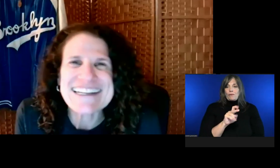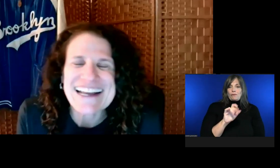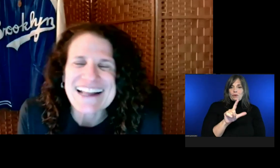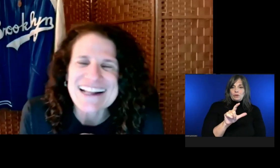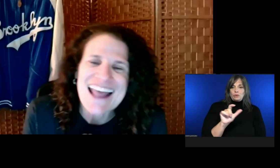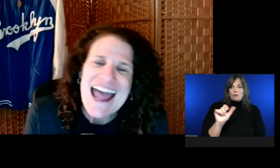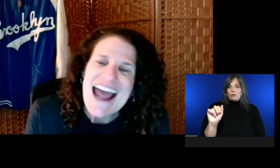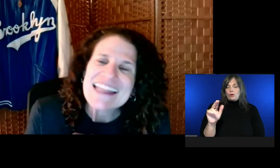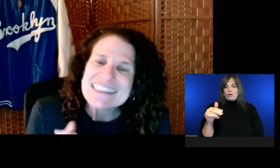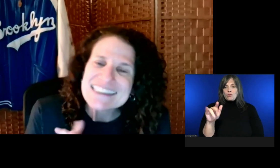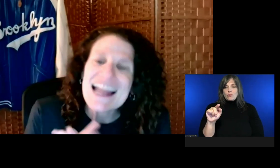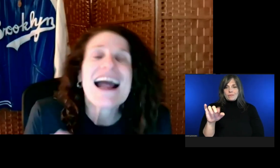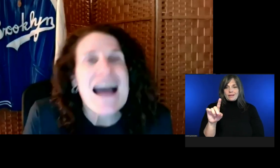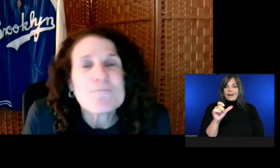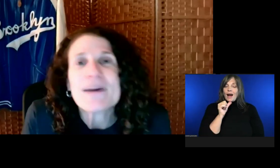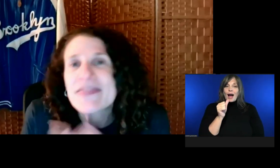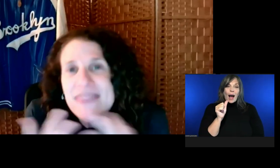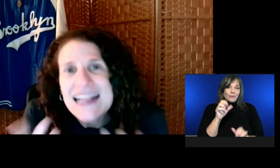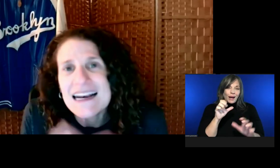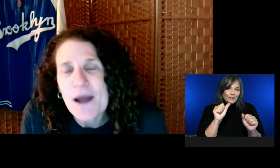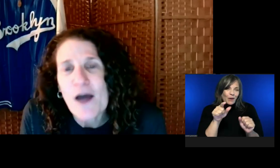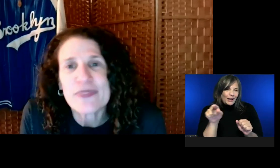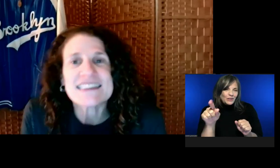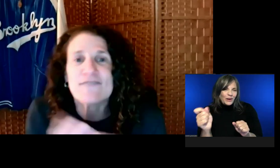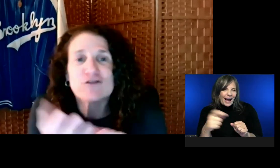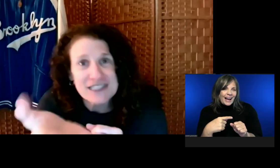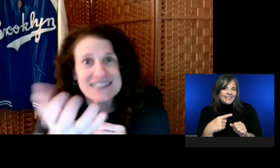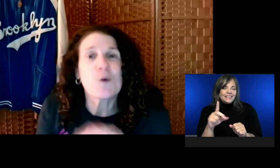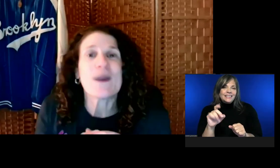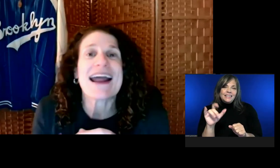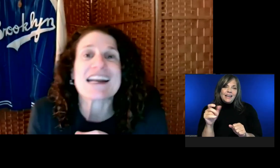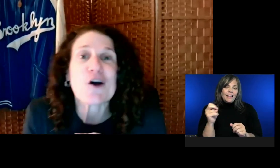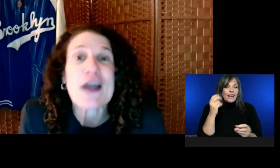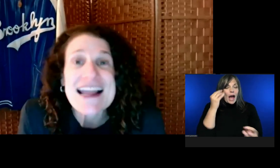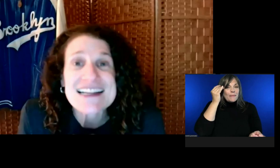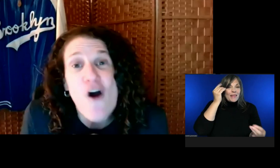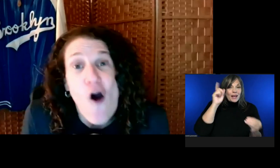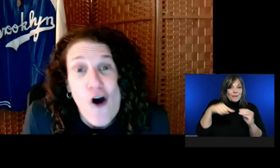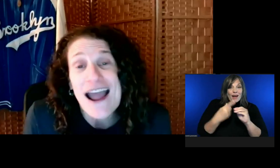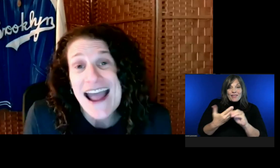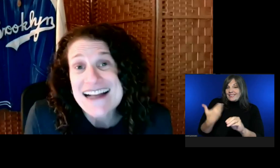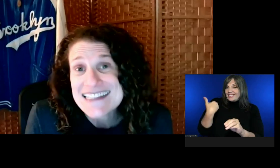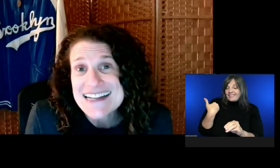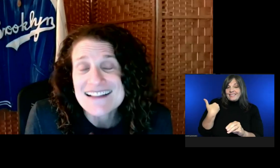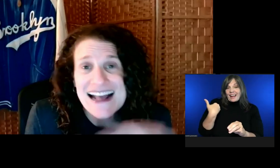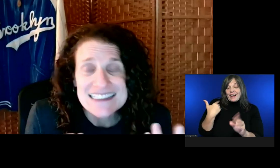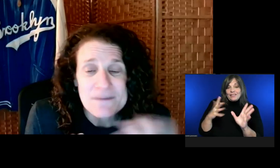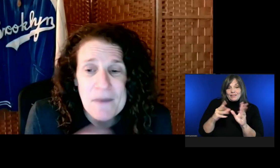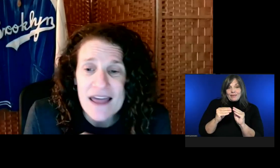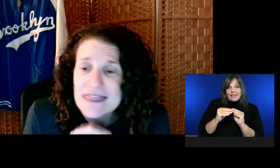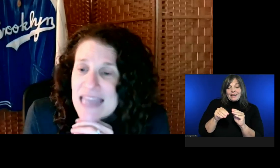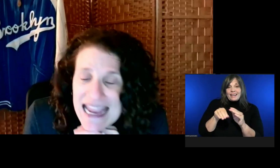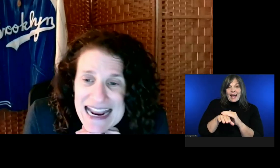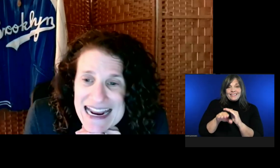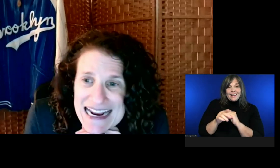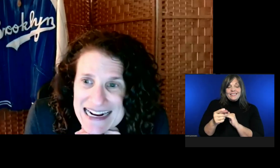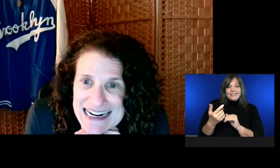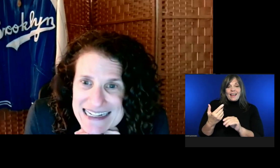I've been thinking about this, ever since we had our SR Access last month.